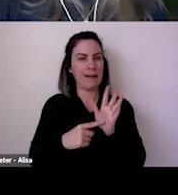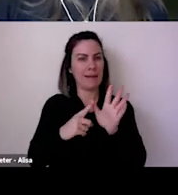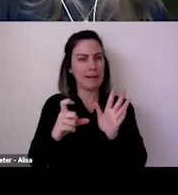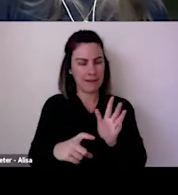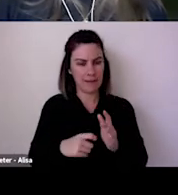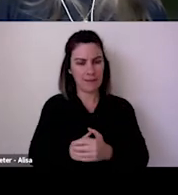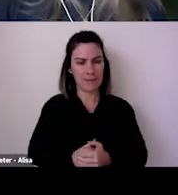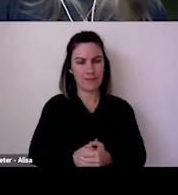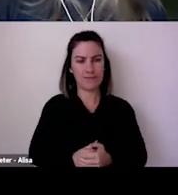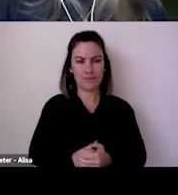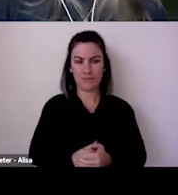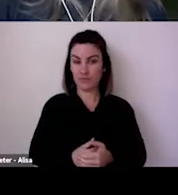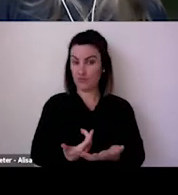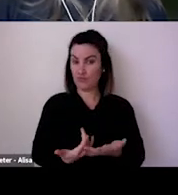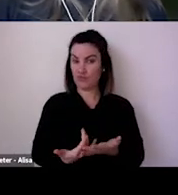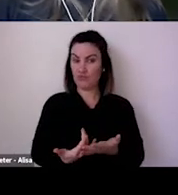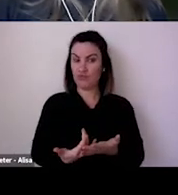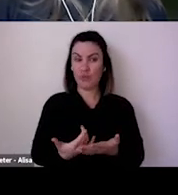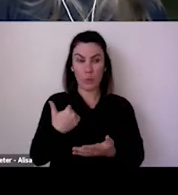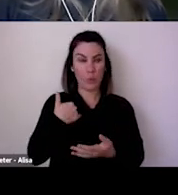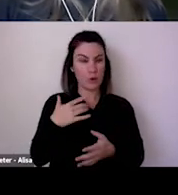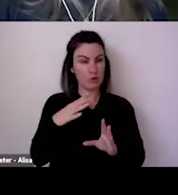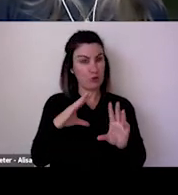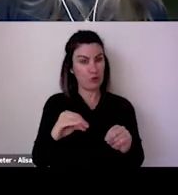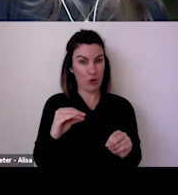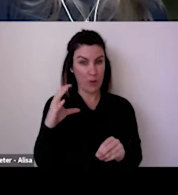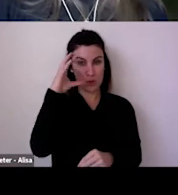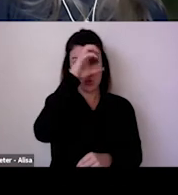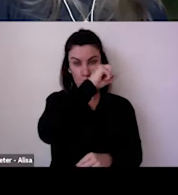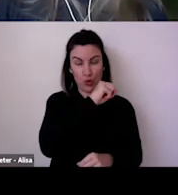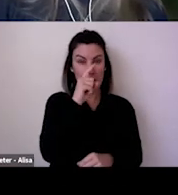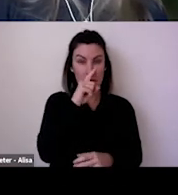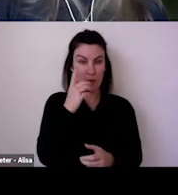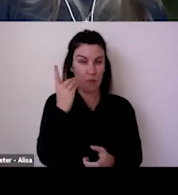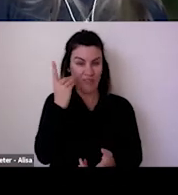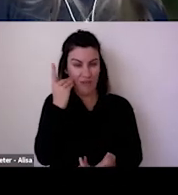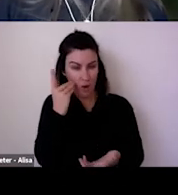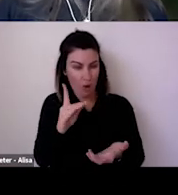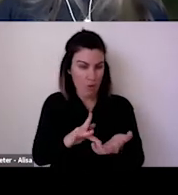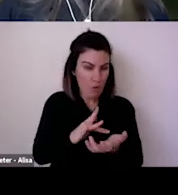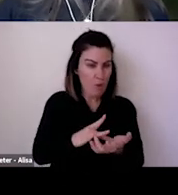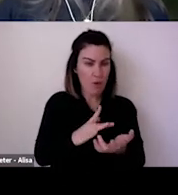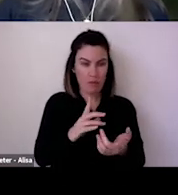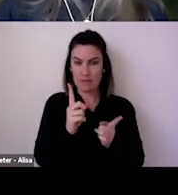Do you have any advice based on that experience for Australian organisations that we can take away today?